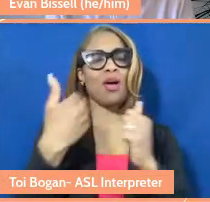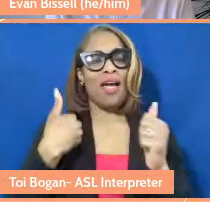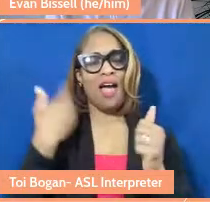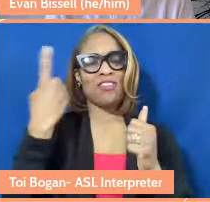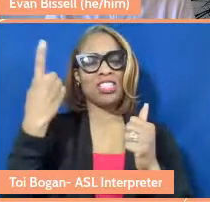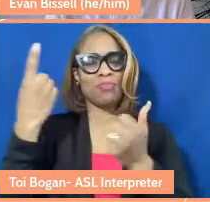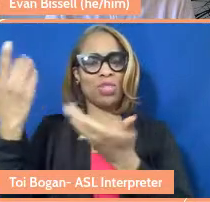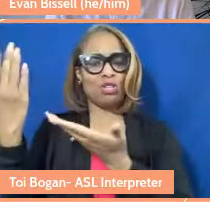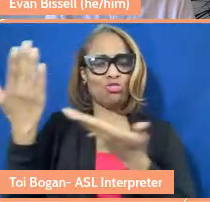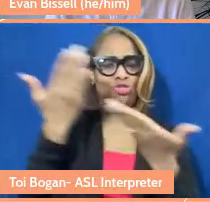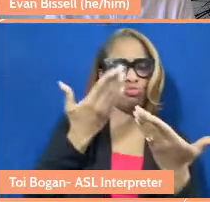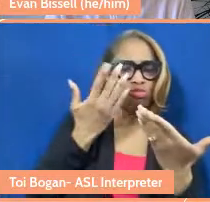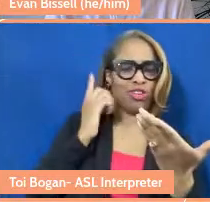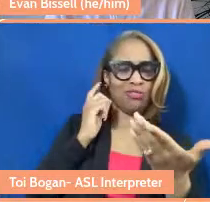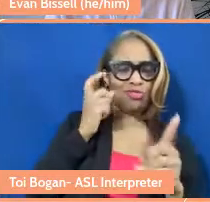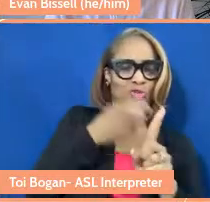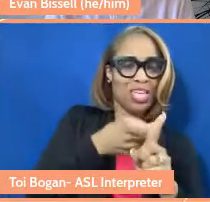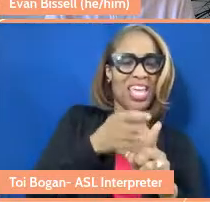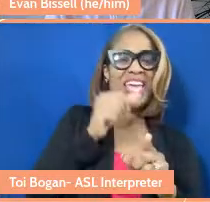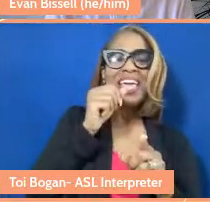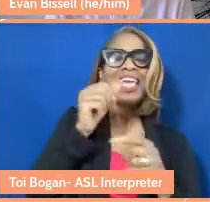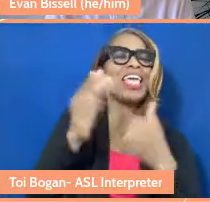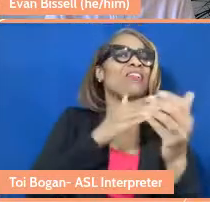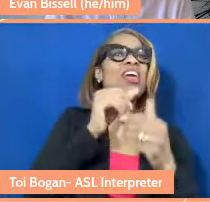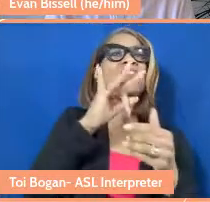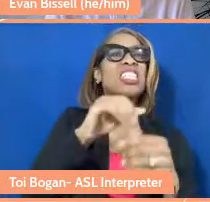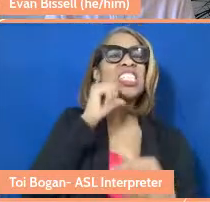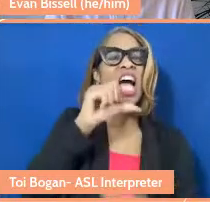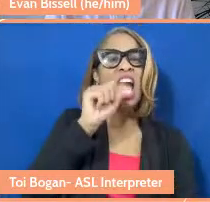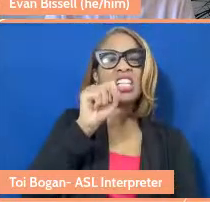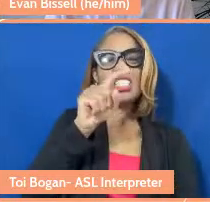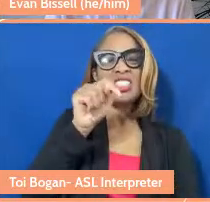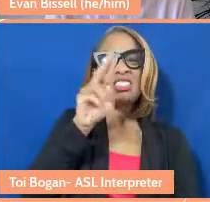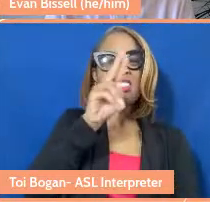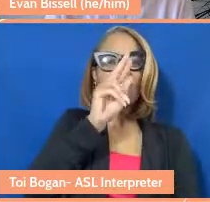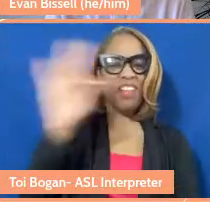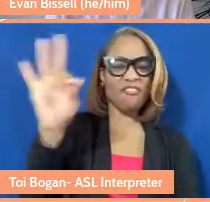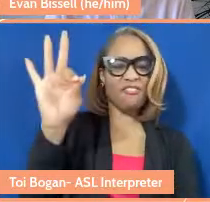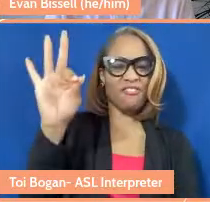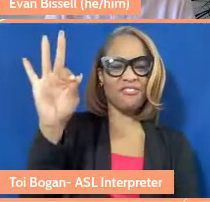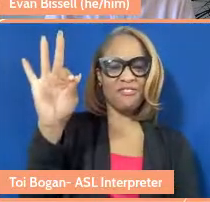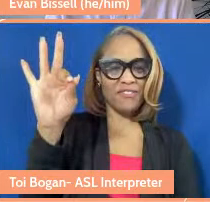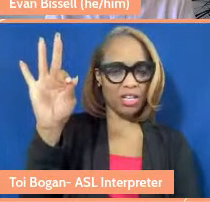not the actual stuff, which we don't own in the first place, right, as john said, is important.